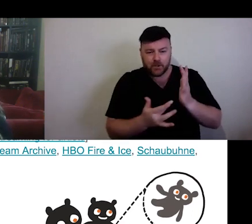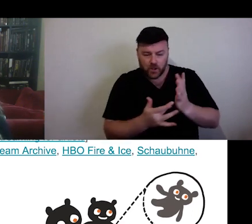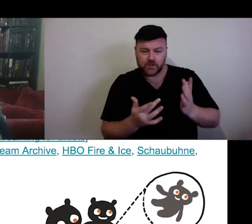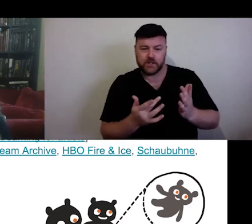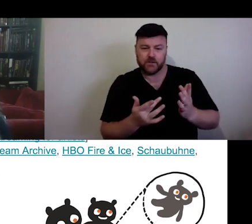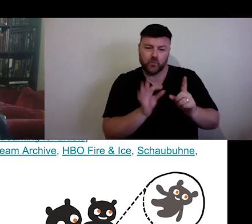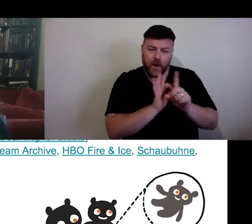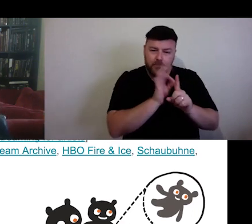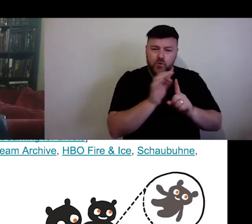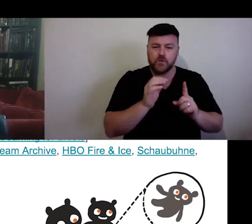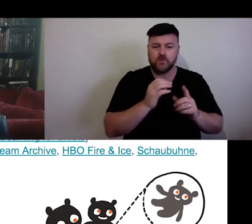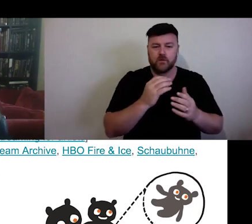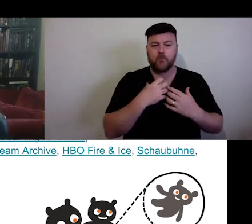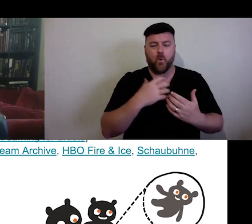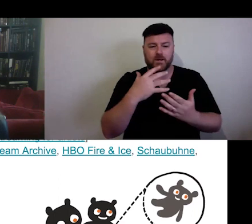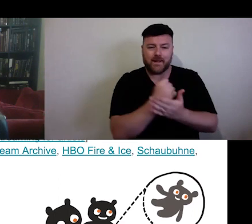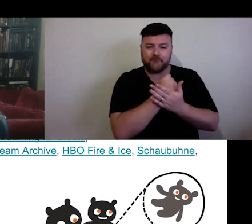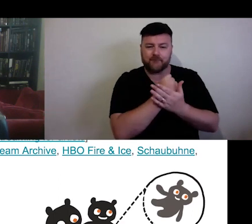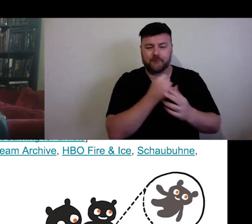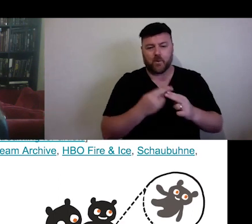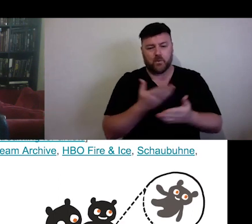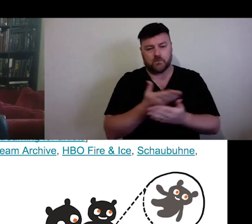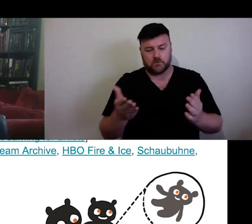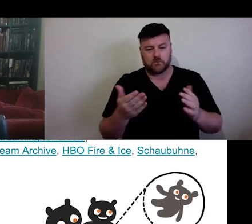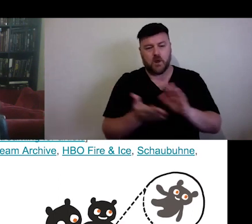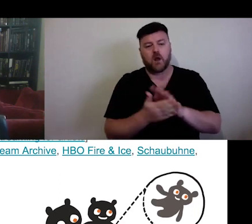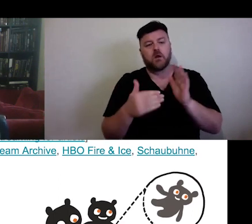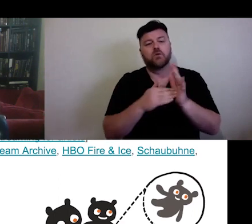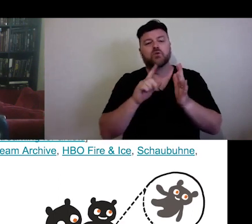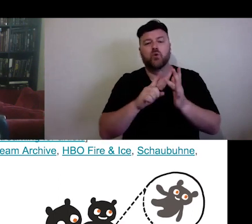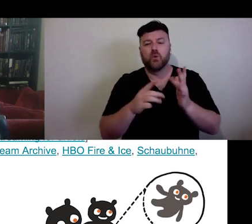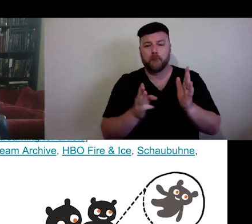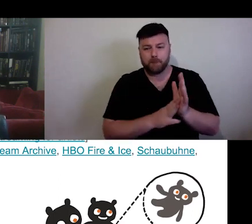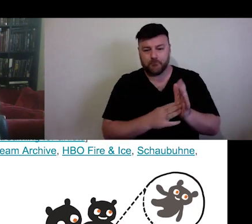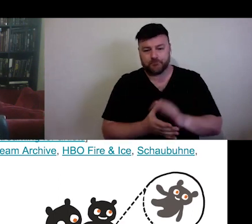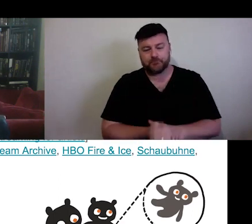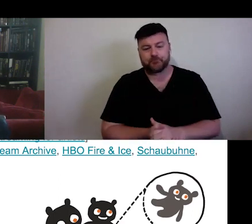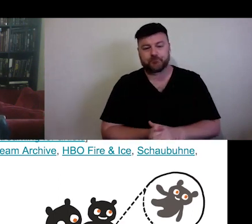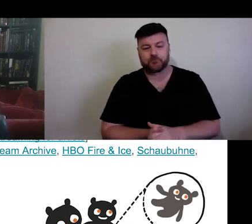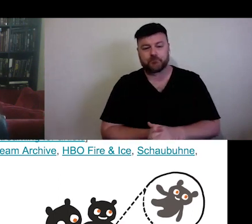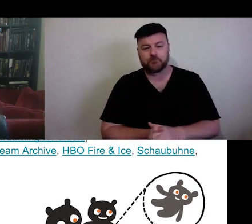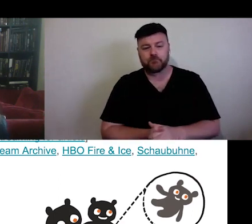And Zoom bombing can somewhat be controlled as well. There is information about